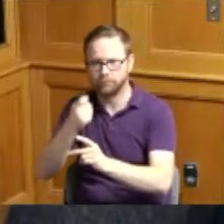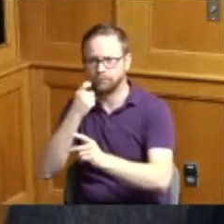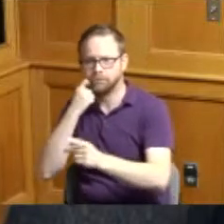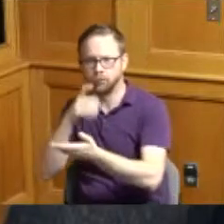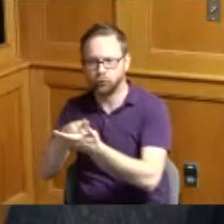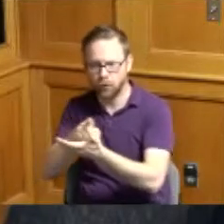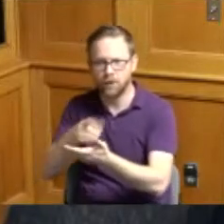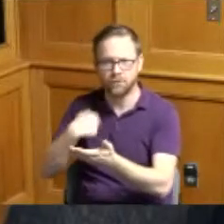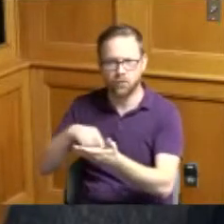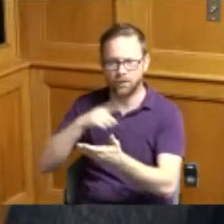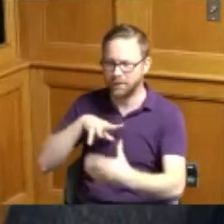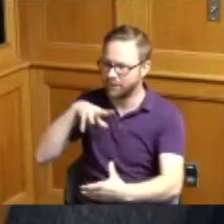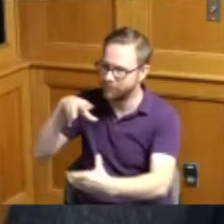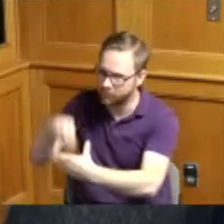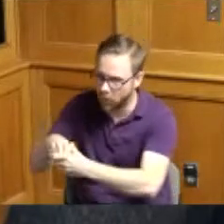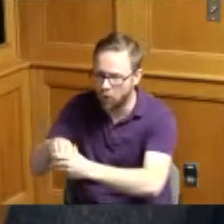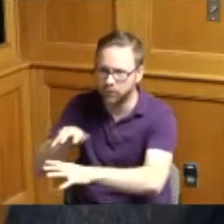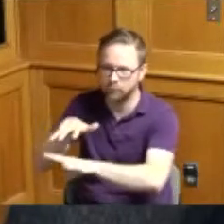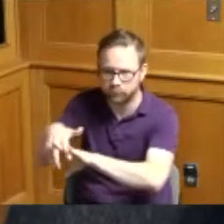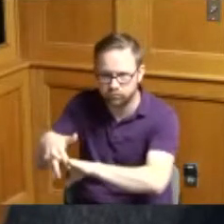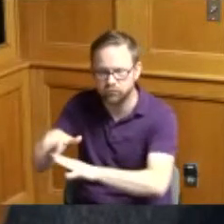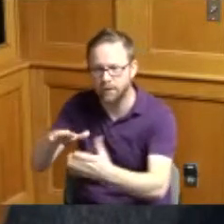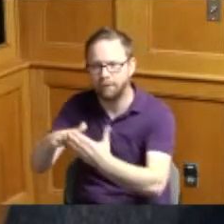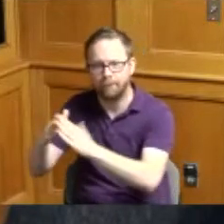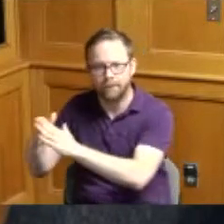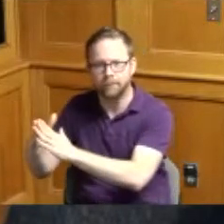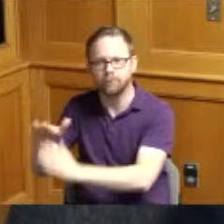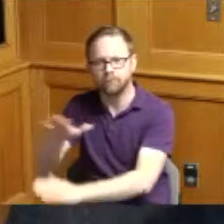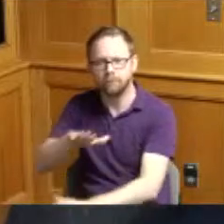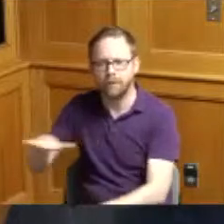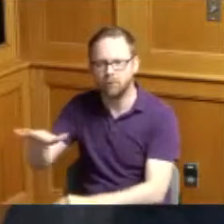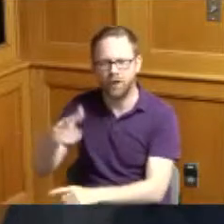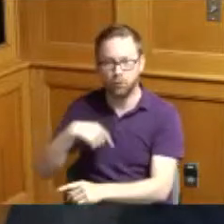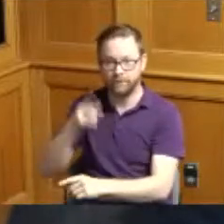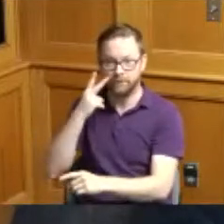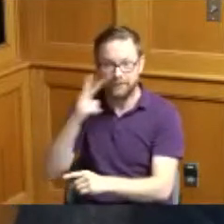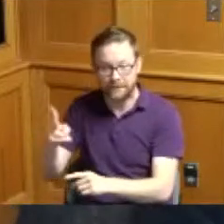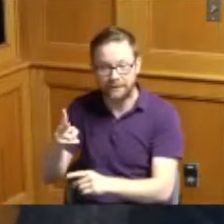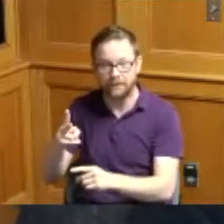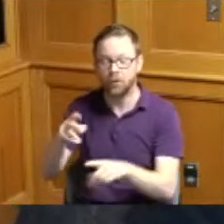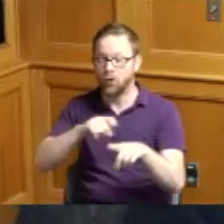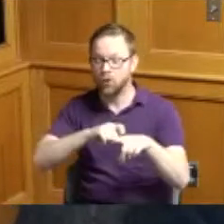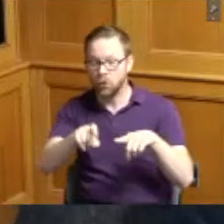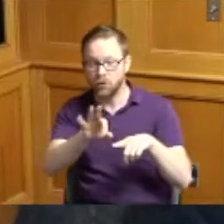and we have seen a reduction in the calls for service for the EMTs and the police out in that